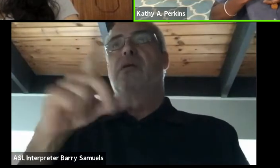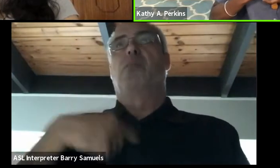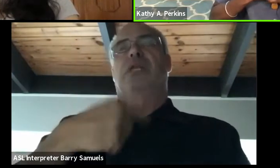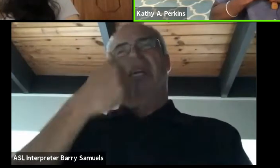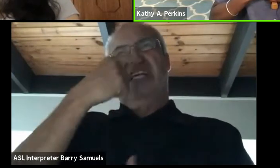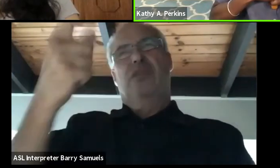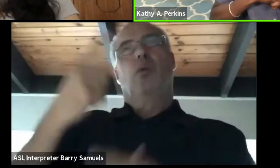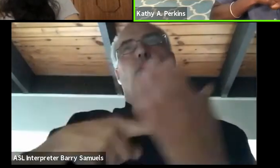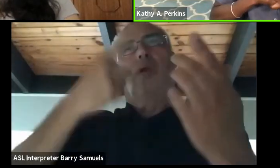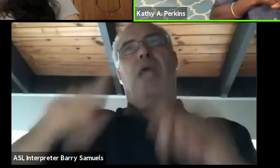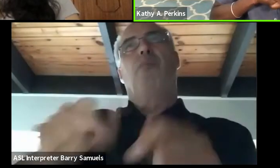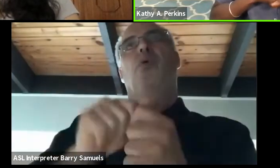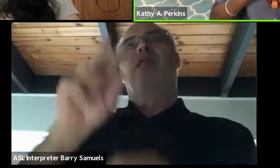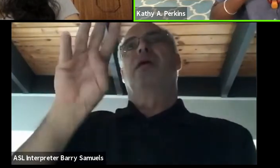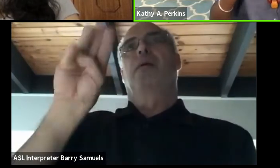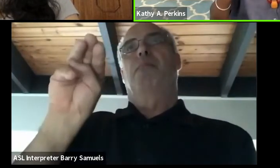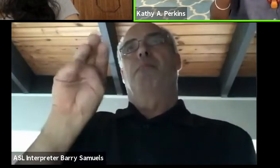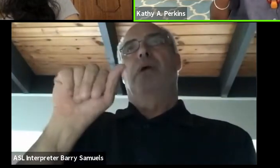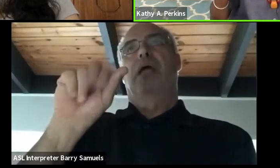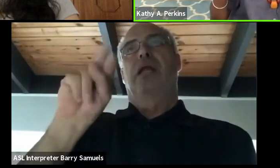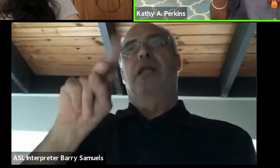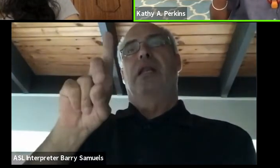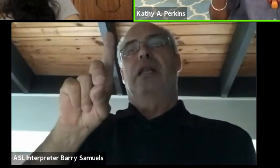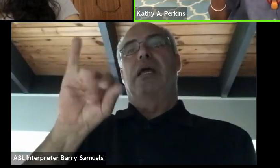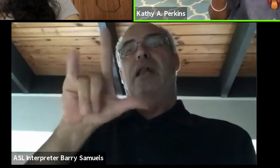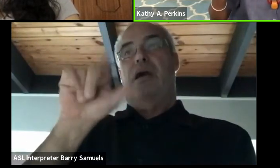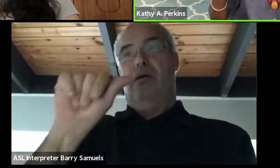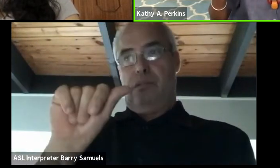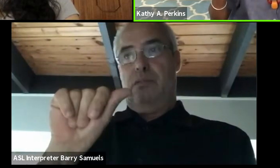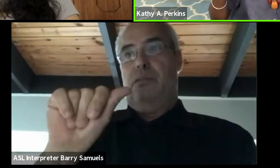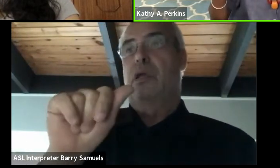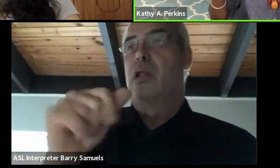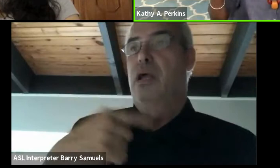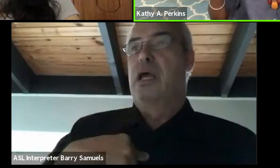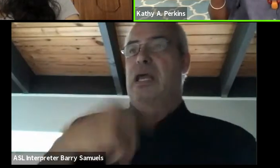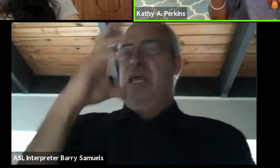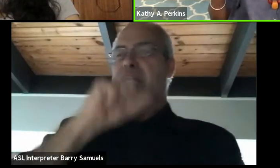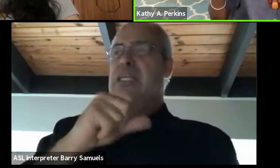And so, and I guess in 1995, this is years much later,